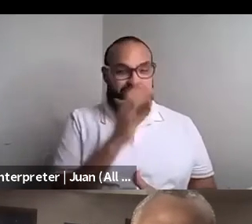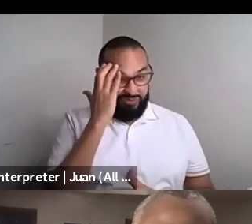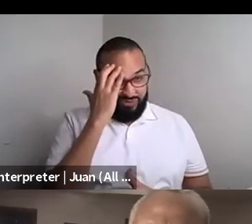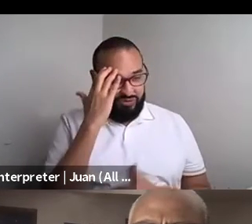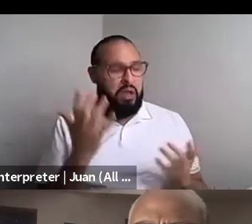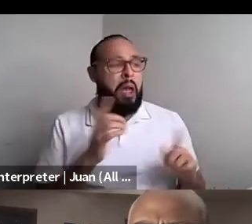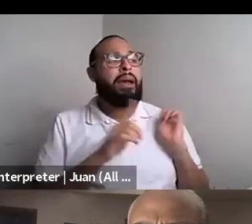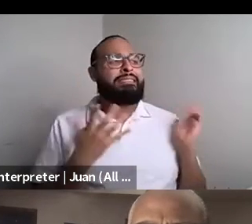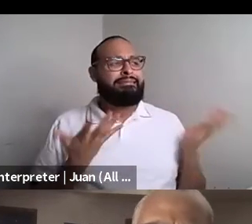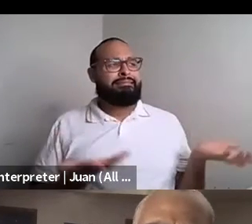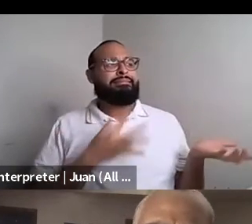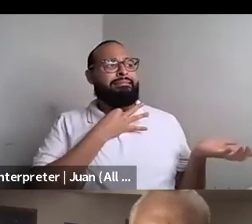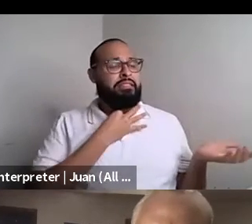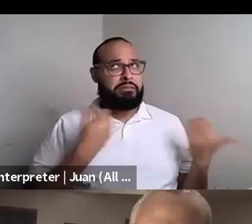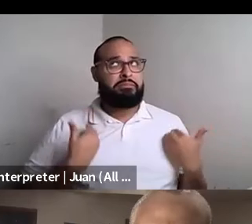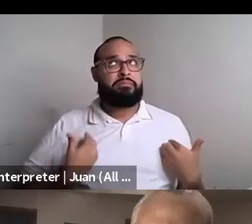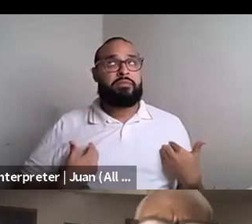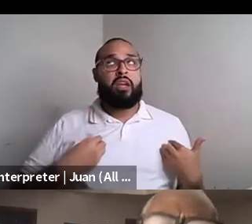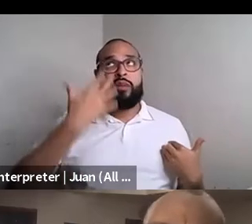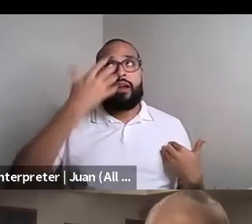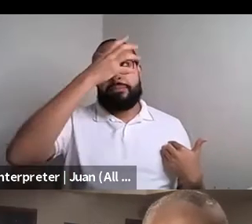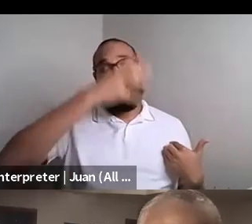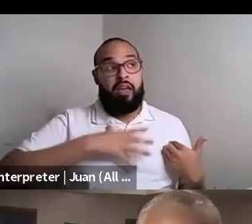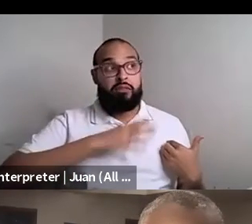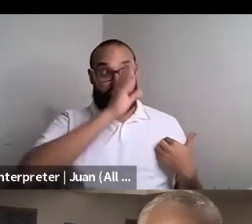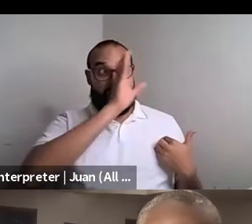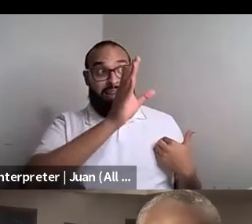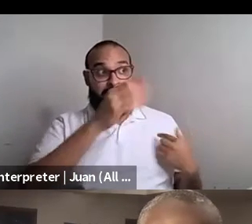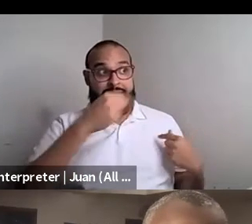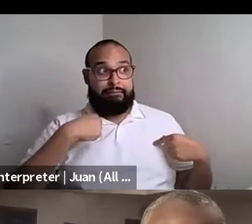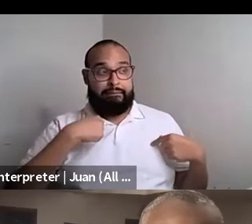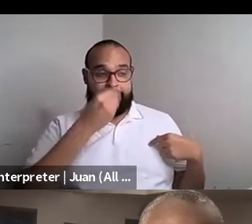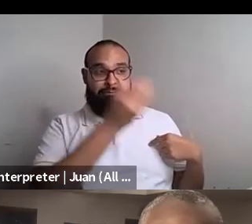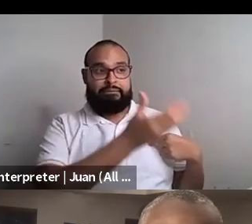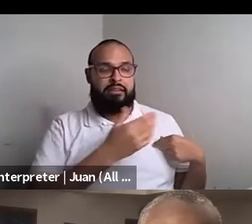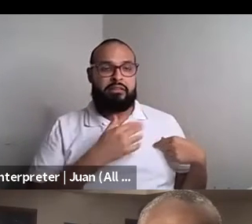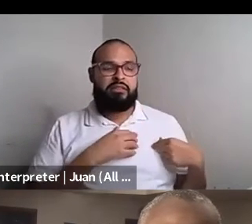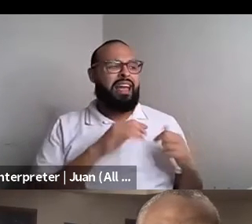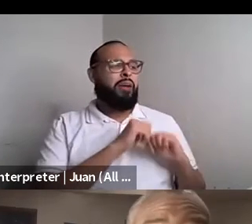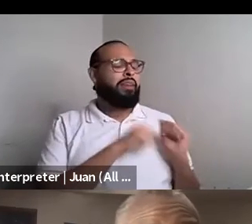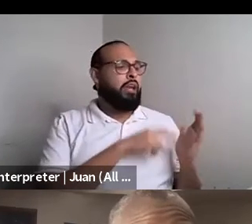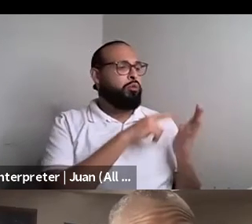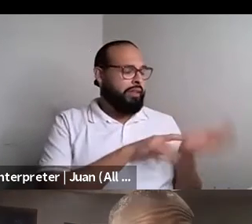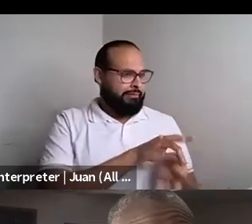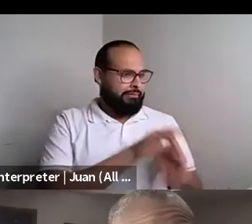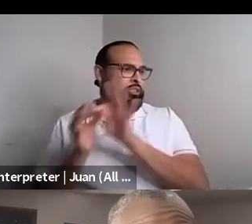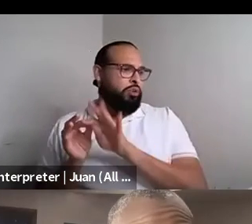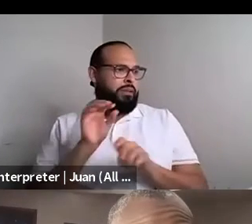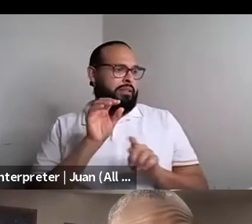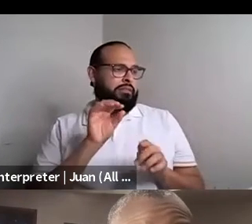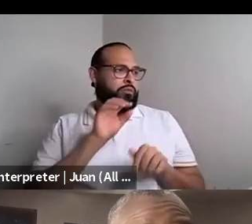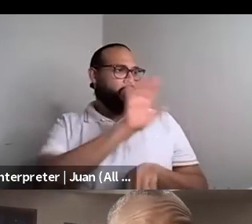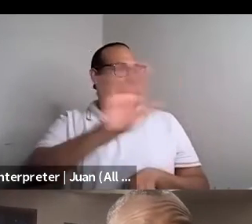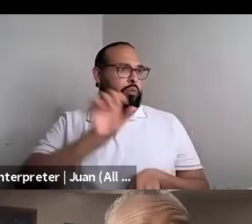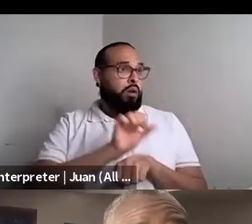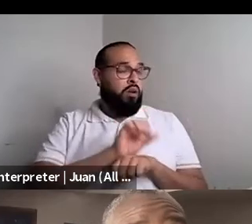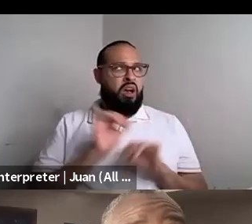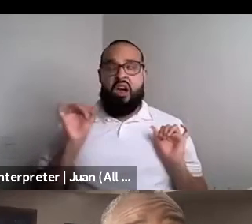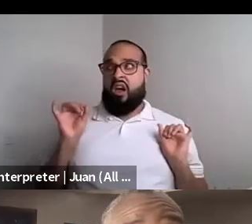Brontez Purnell: How could I, as a white man as a straight white man Bronte's interpret this work. And I'm just like, oh, should I was supposed to write something for y'all like I don't even fucking you know me like